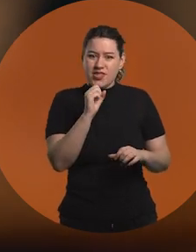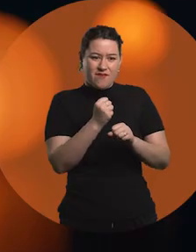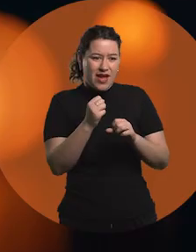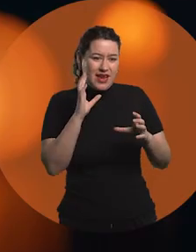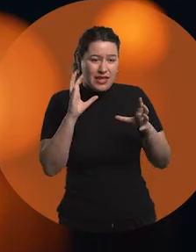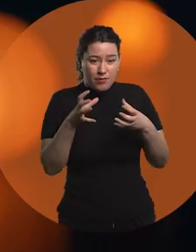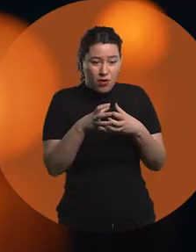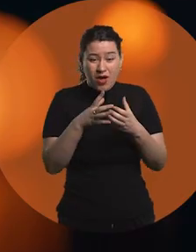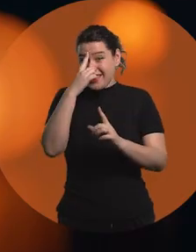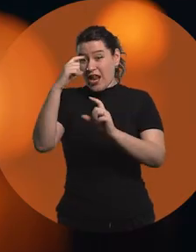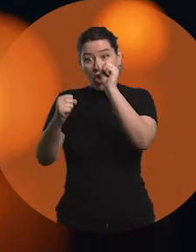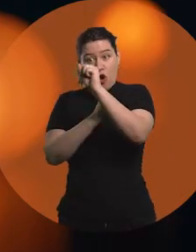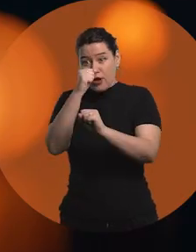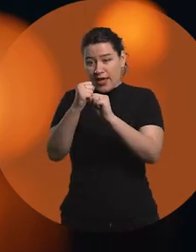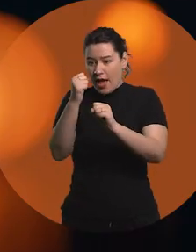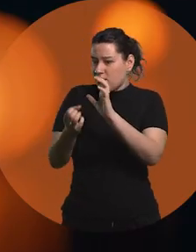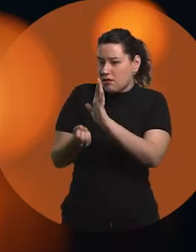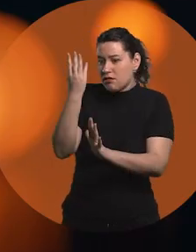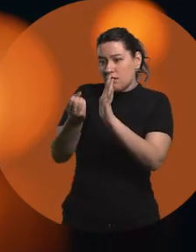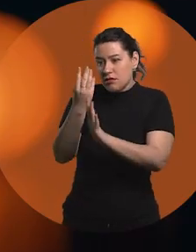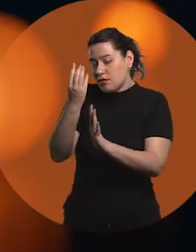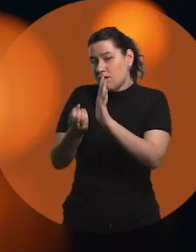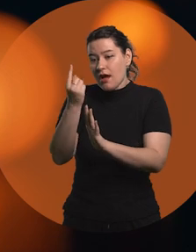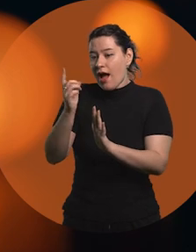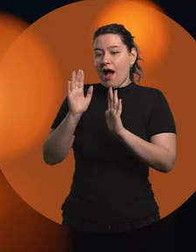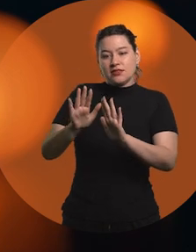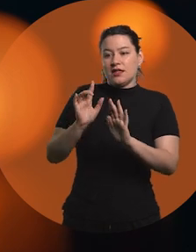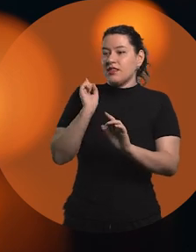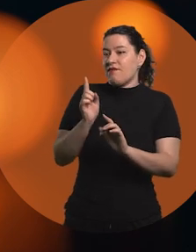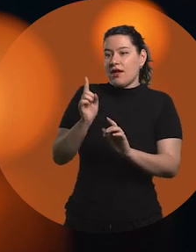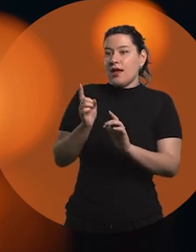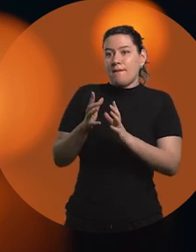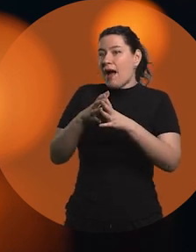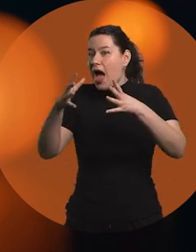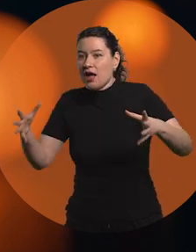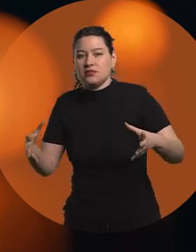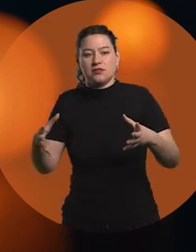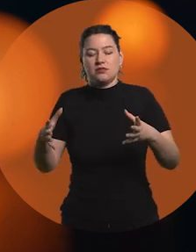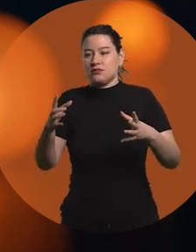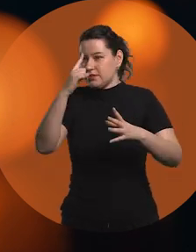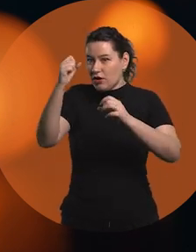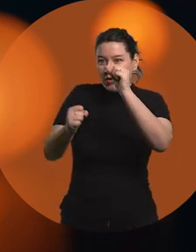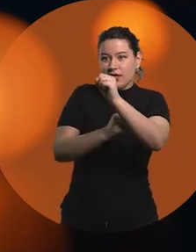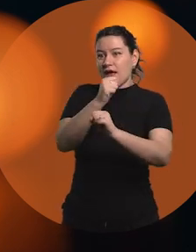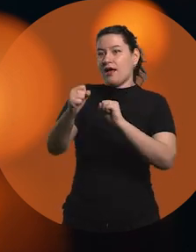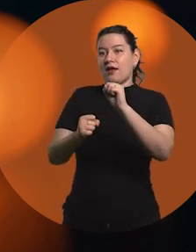The development of technology itself also leads a bit to that, because things keep getting bigger